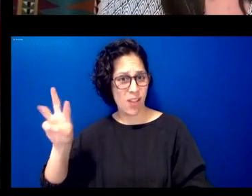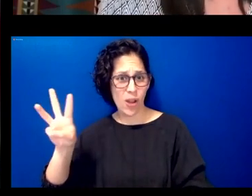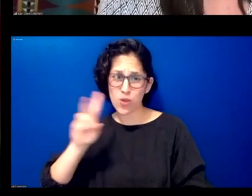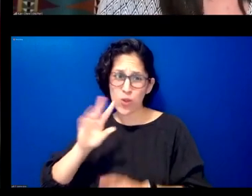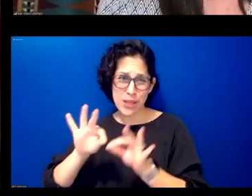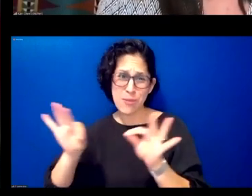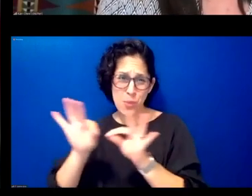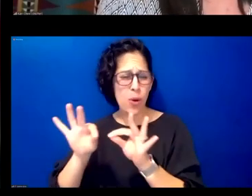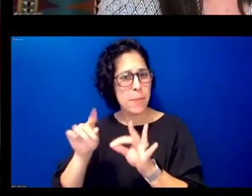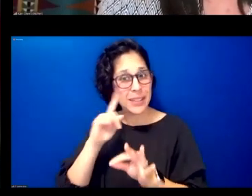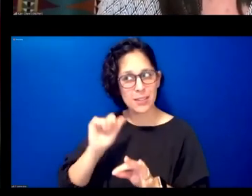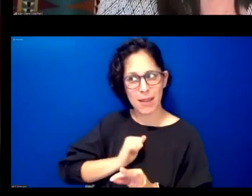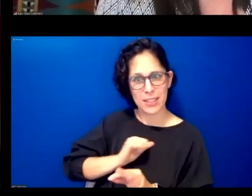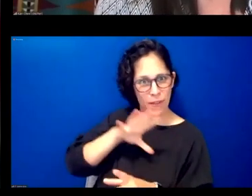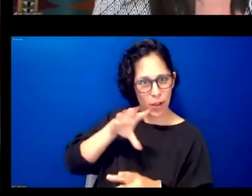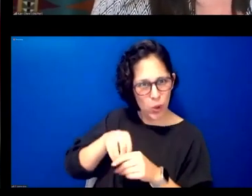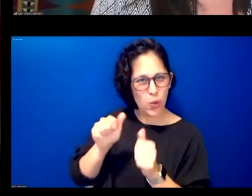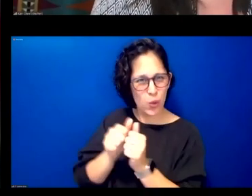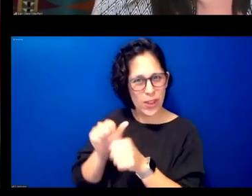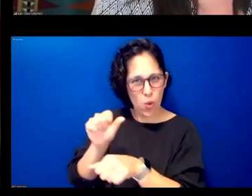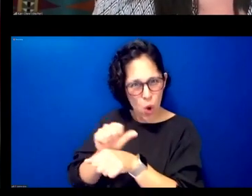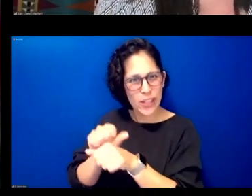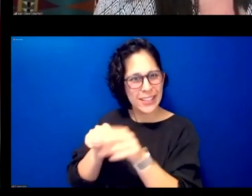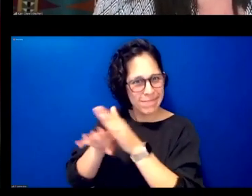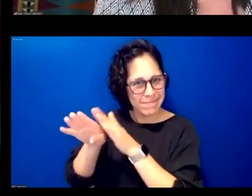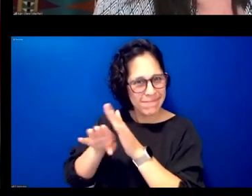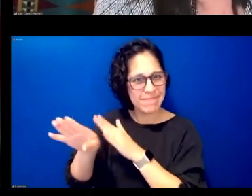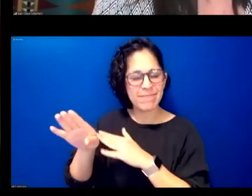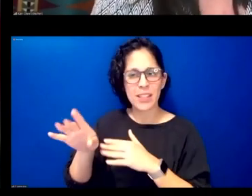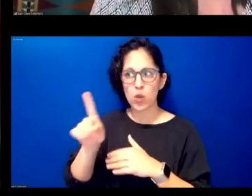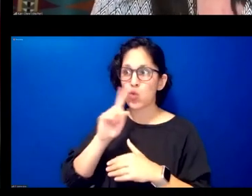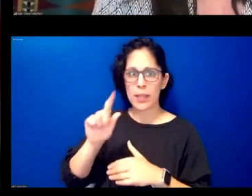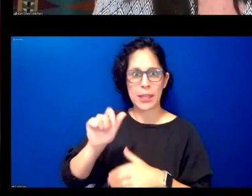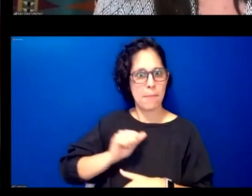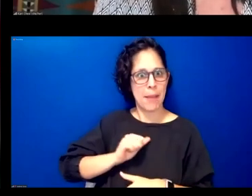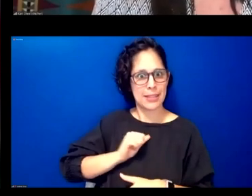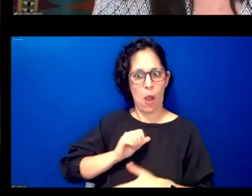learning experience in terms of increasing proficiency in the language but now i can